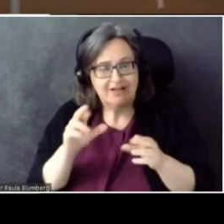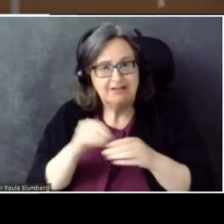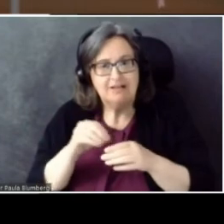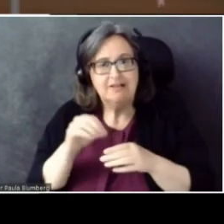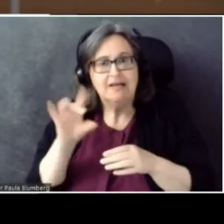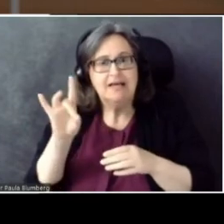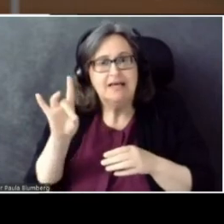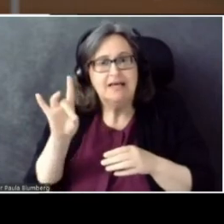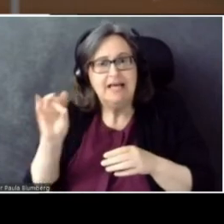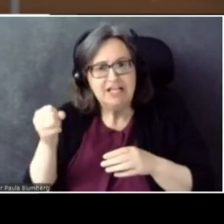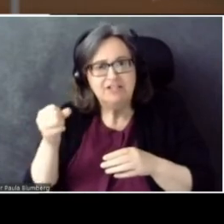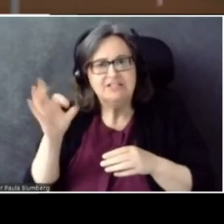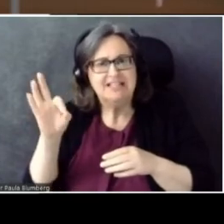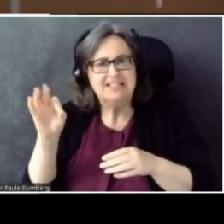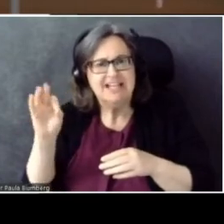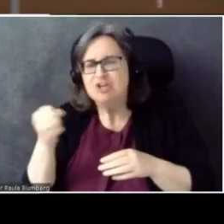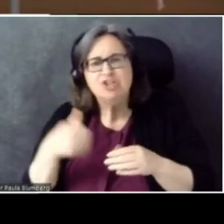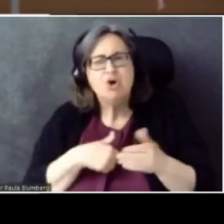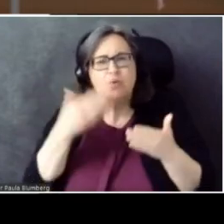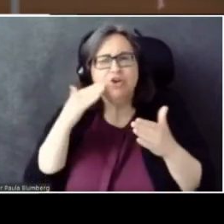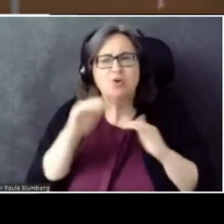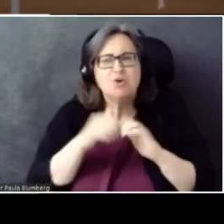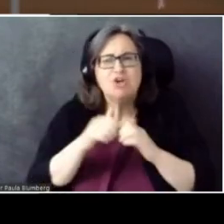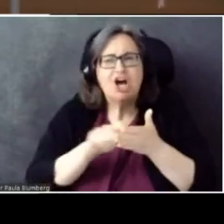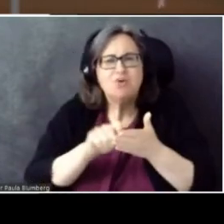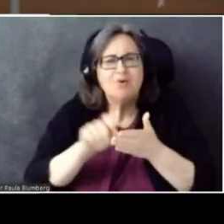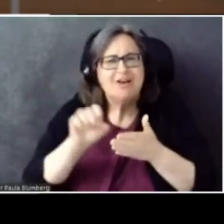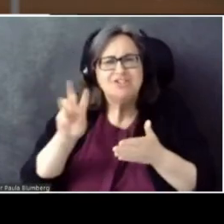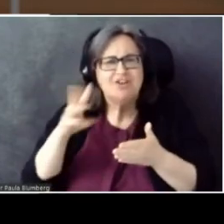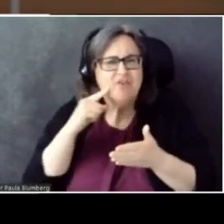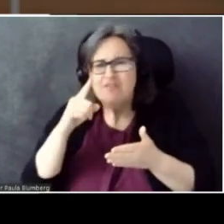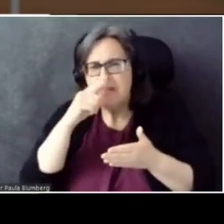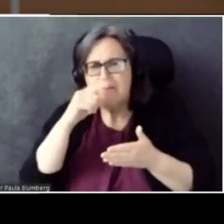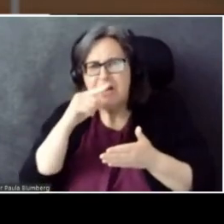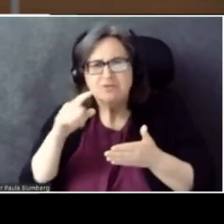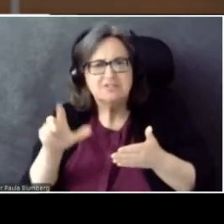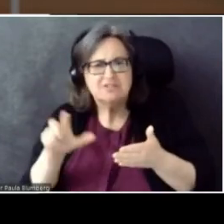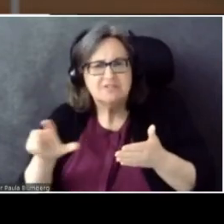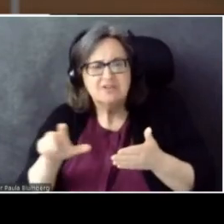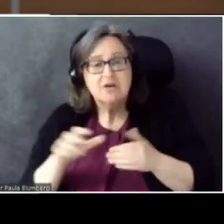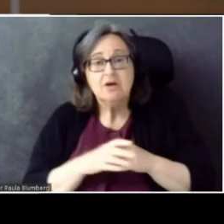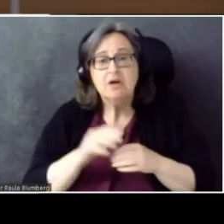we didn't quite know how to write software for it. Here's Microsoft Word 6.0.